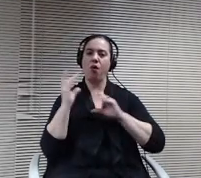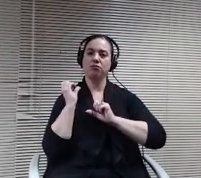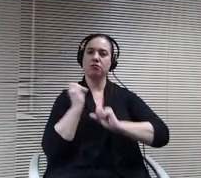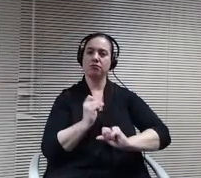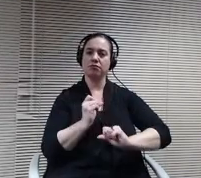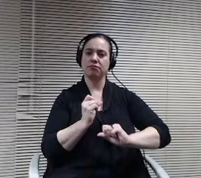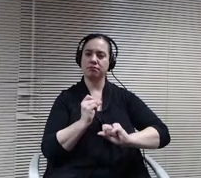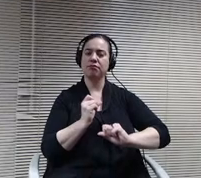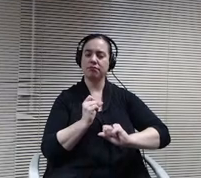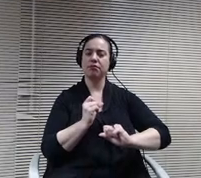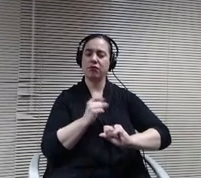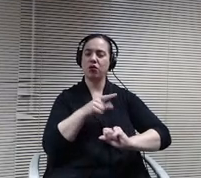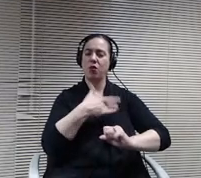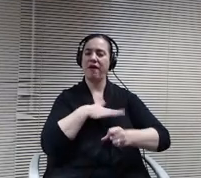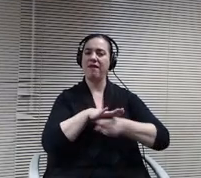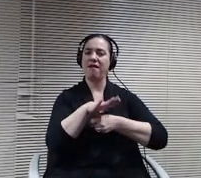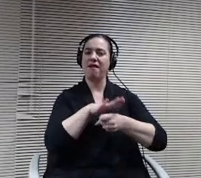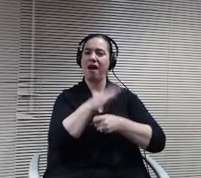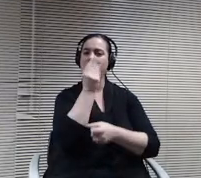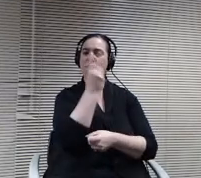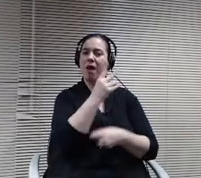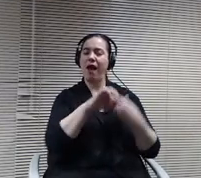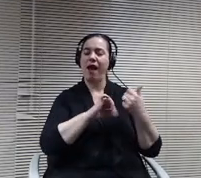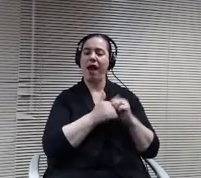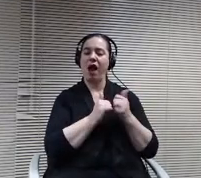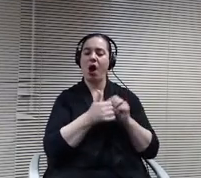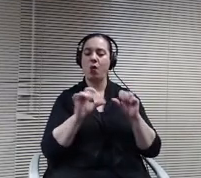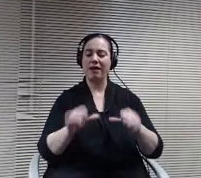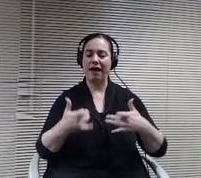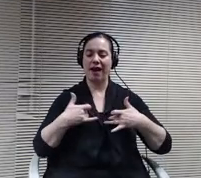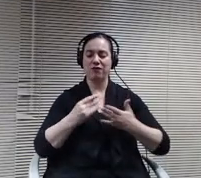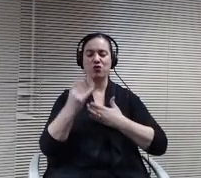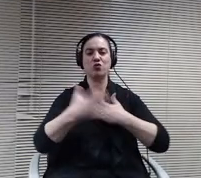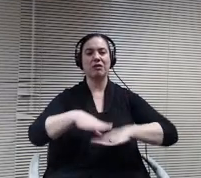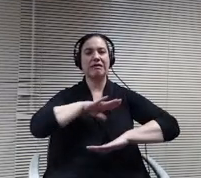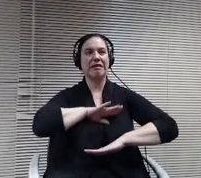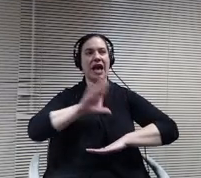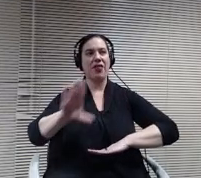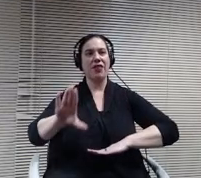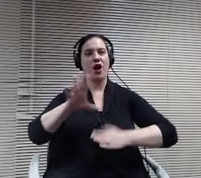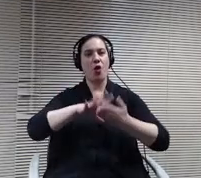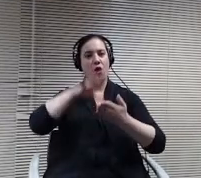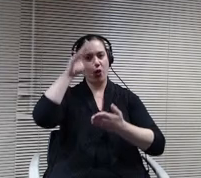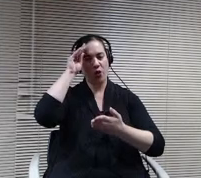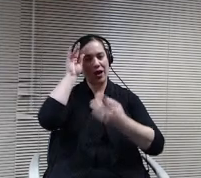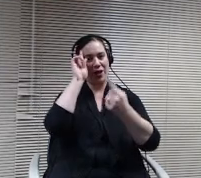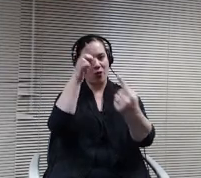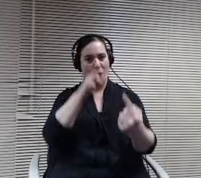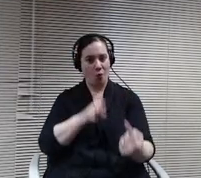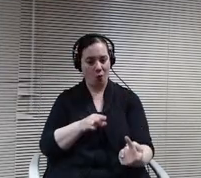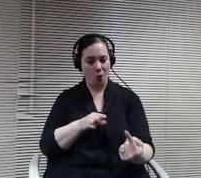perform to help those students meet their learning objectives. That's going to justify how that space is going to be a better use than the last time we got together